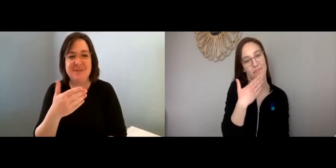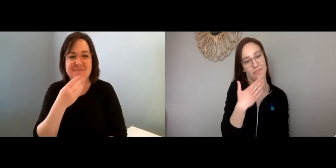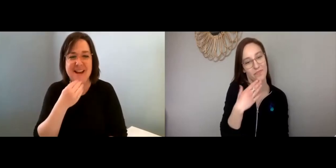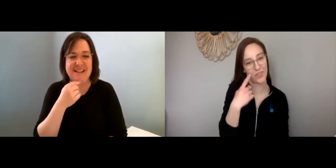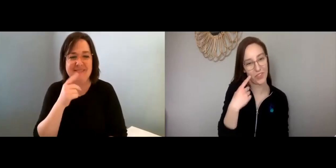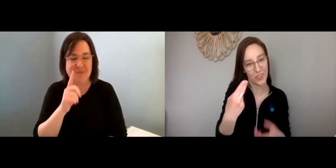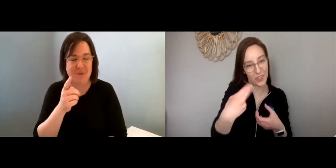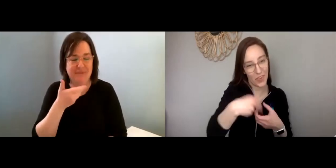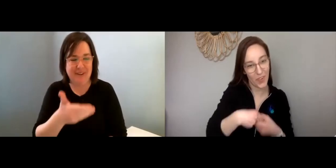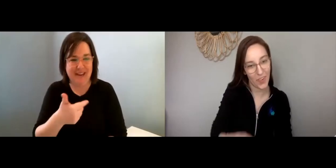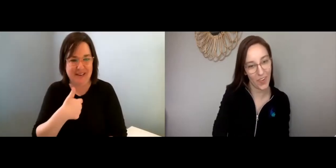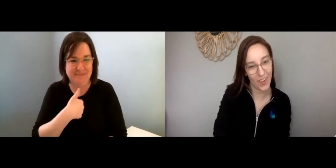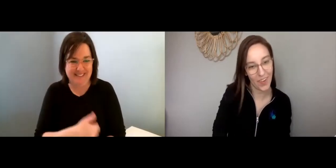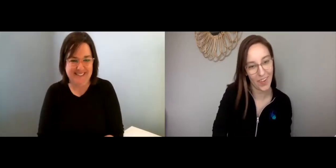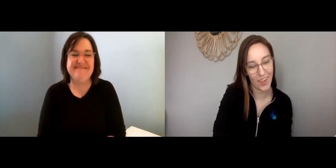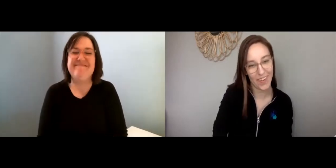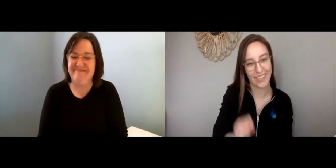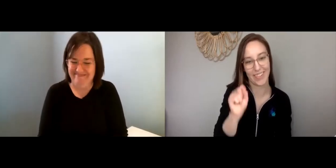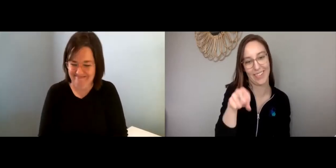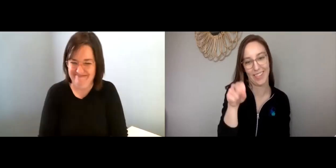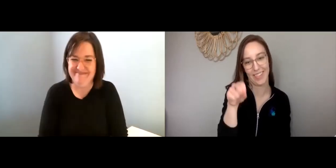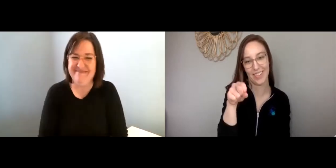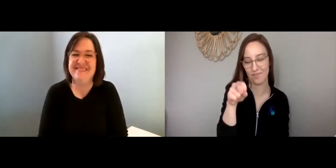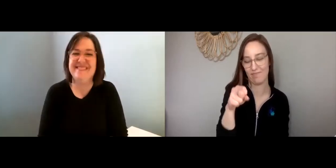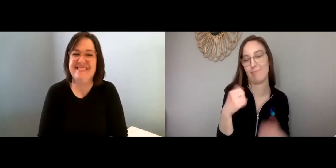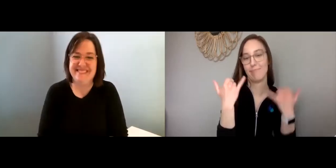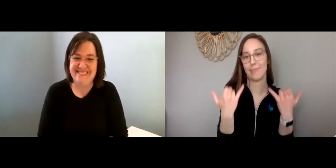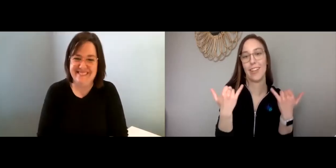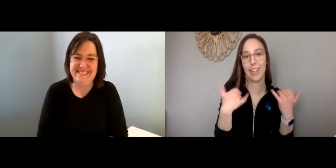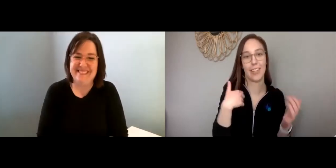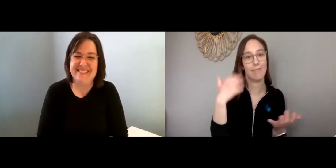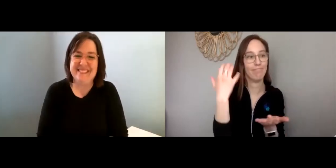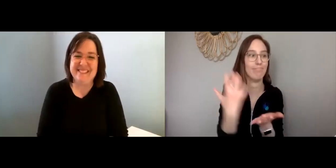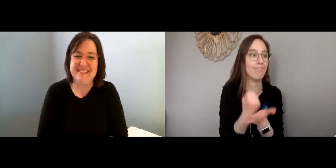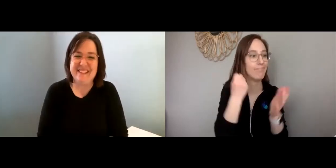Thanks Maggie for inviting me. Maggie: Thank you for joining us.